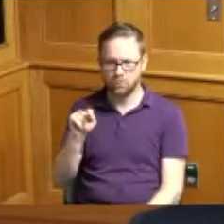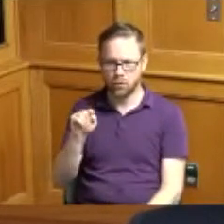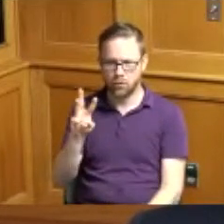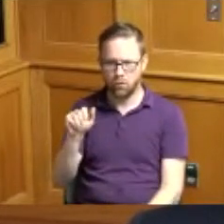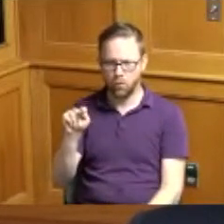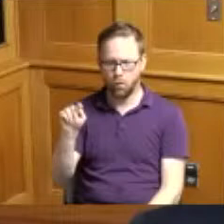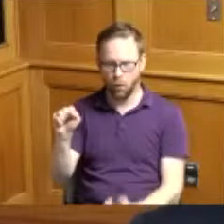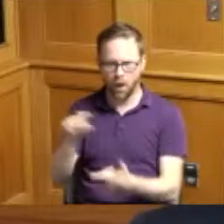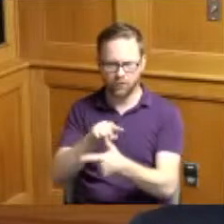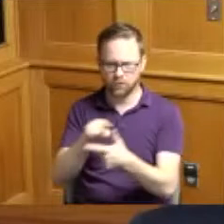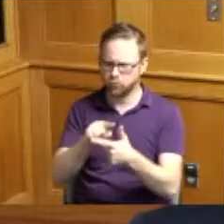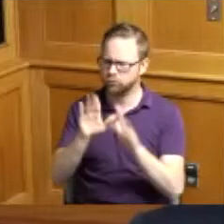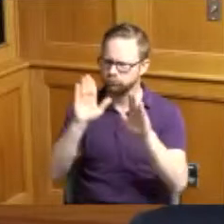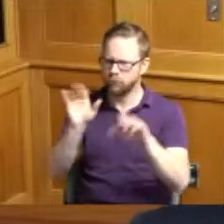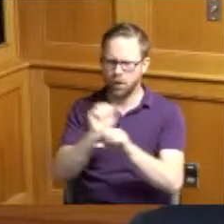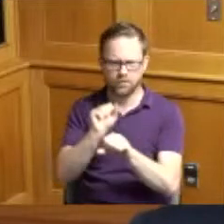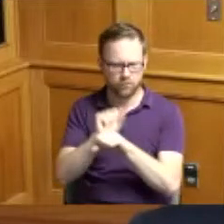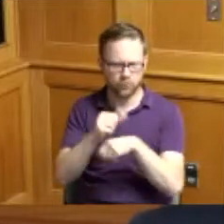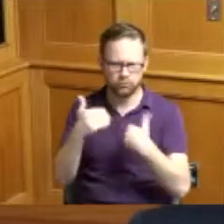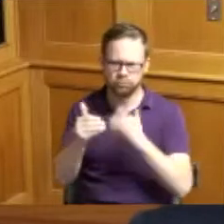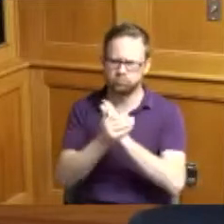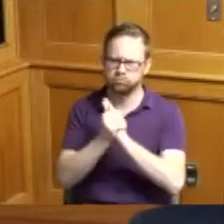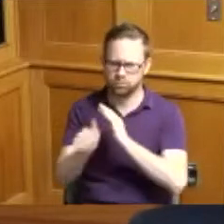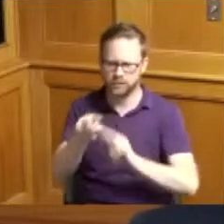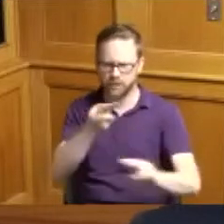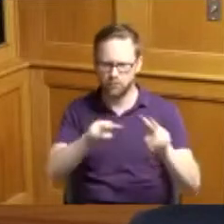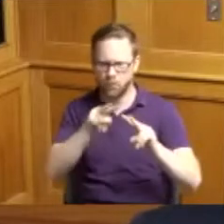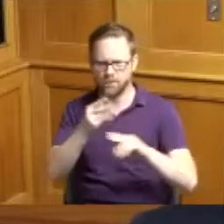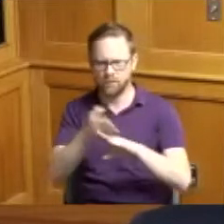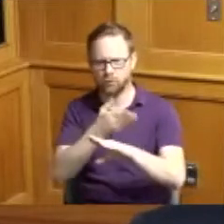do in overseeing these on behalf of the county so with that Madam President back to you no further